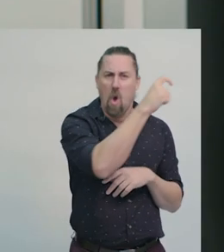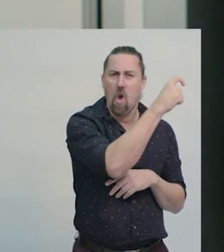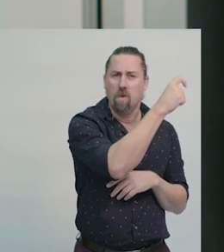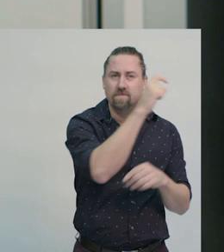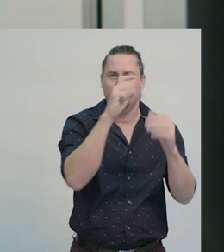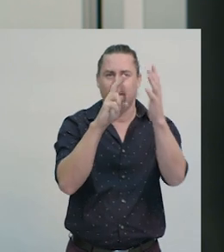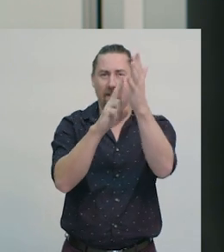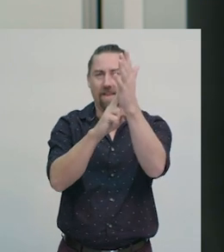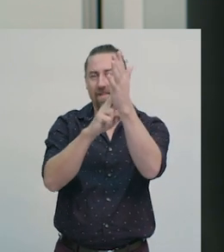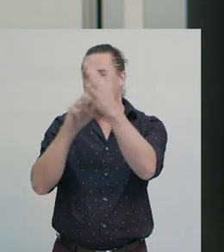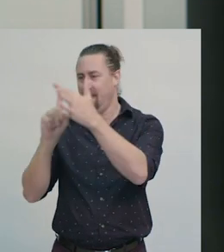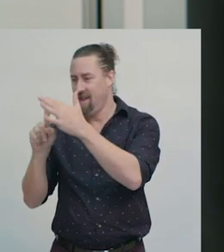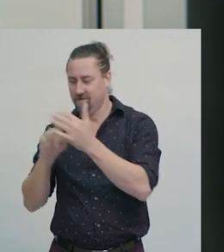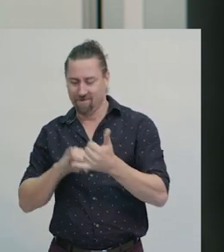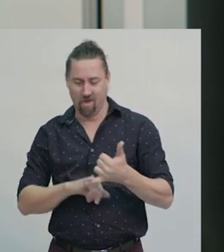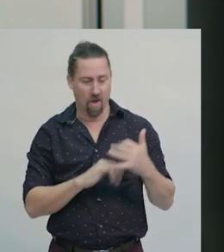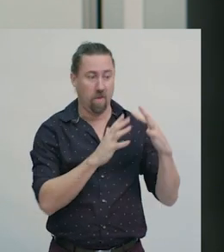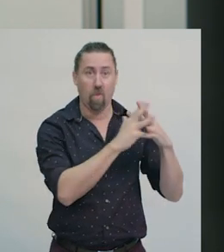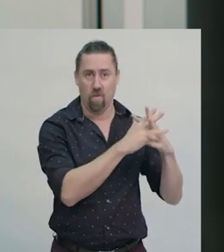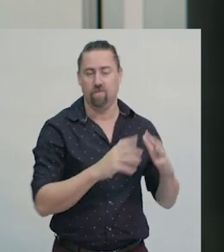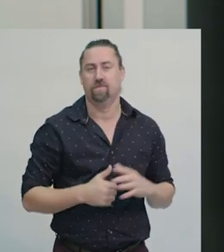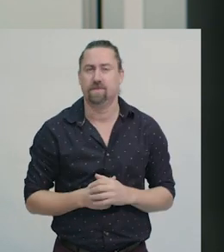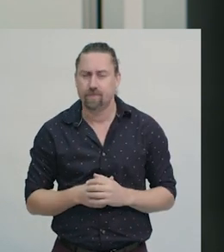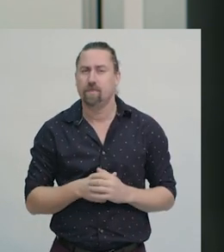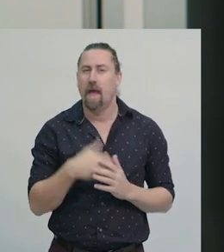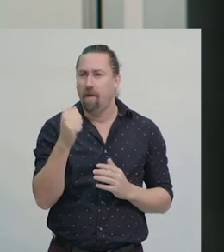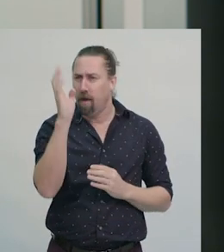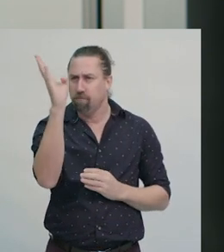You will also need to know the in-between compass points: